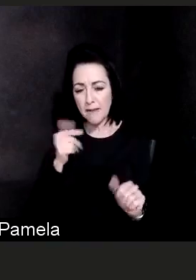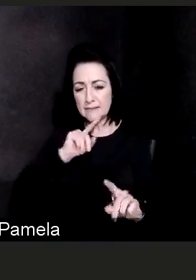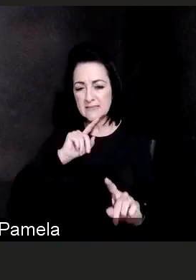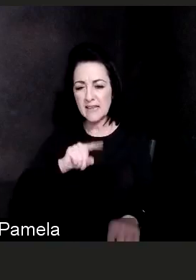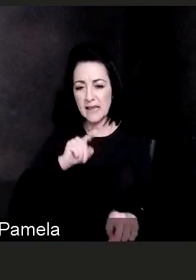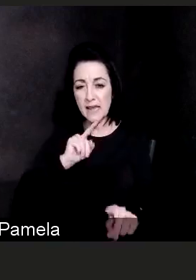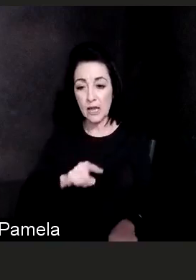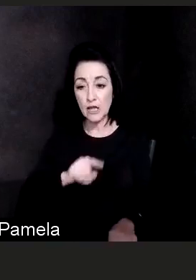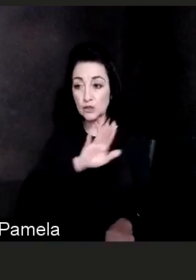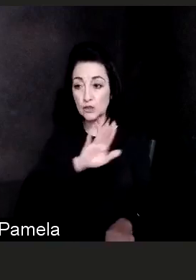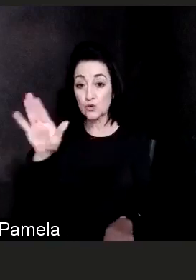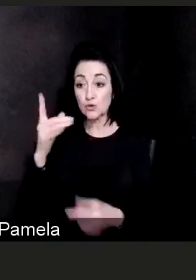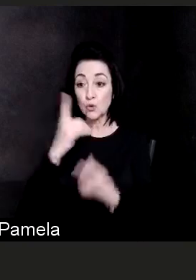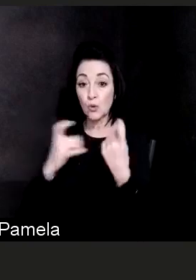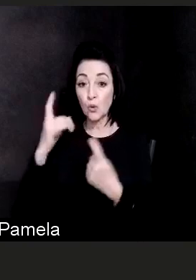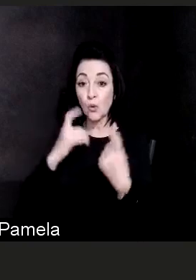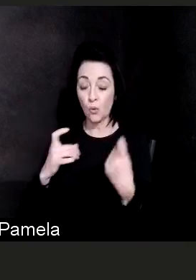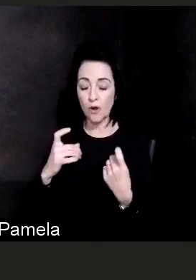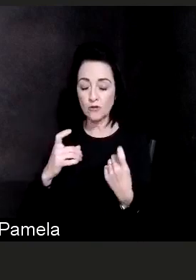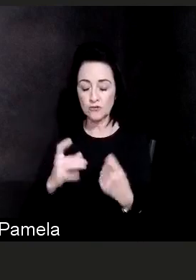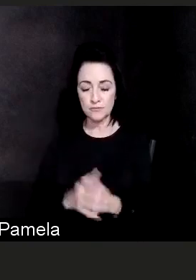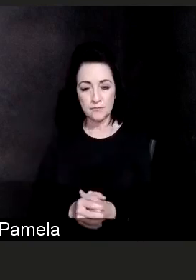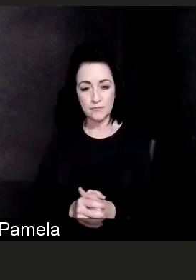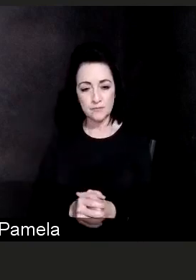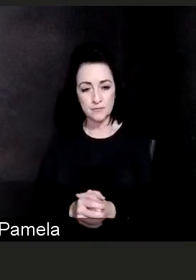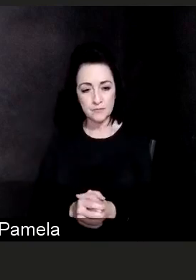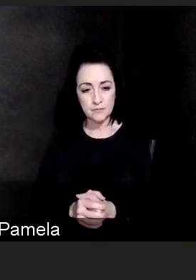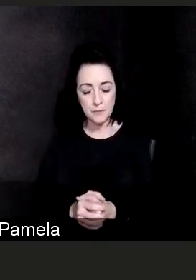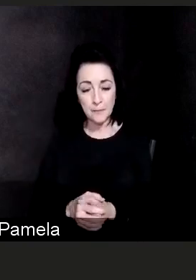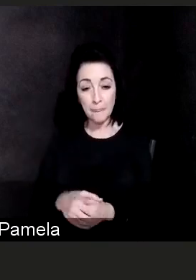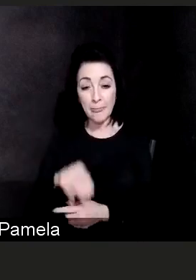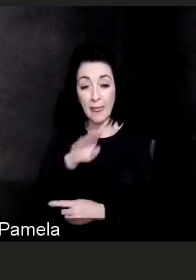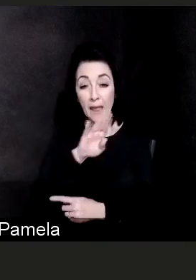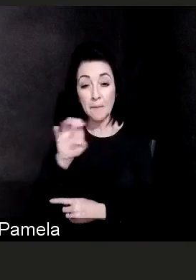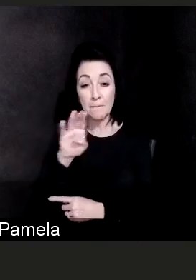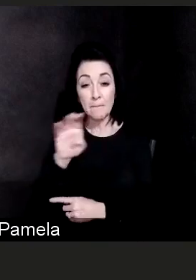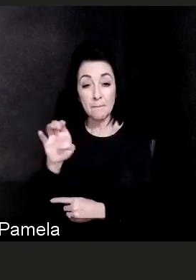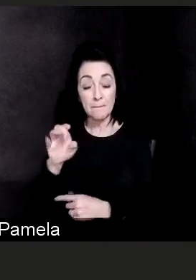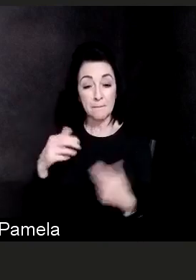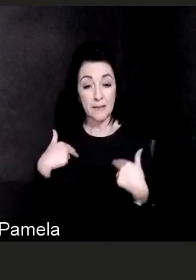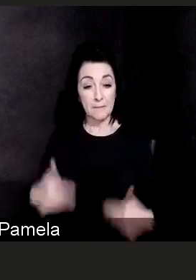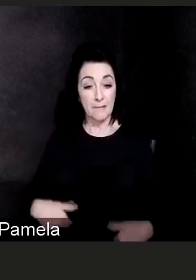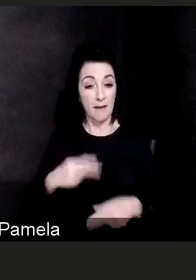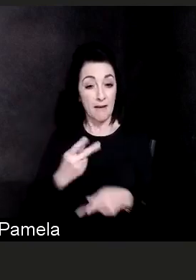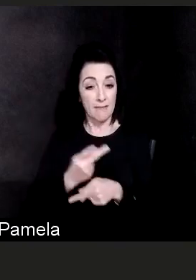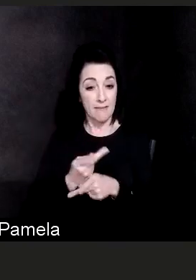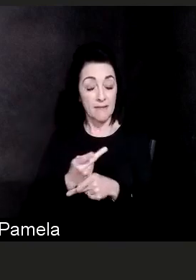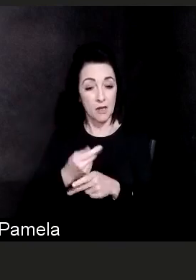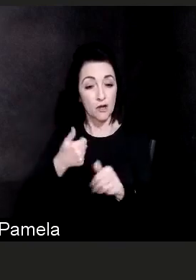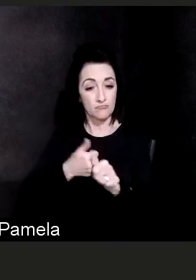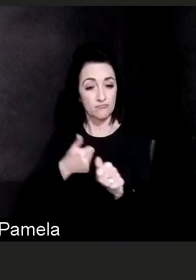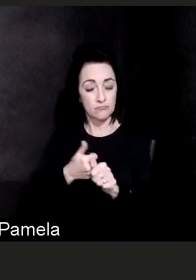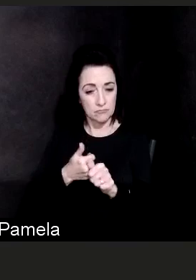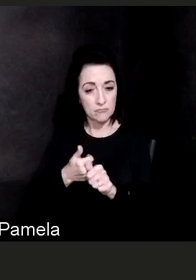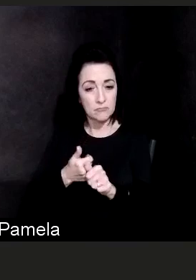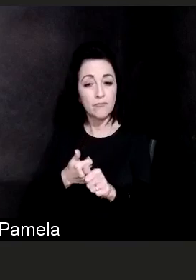So, Beebe Healthcare, as Dr. Tam alluded to, received our first allotment of the COVID-19 vaccine